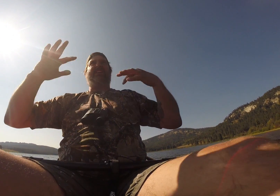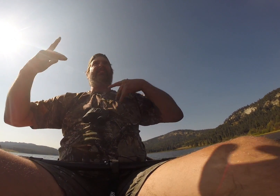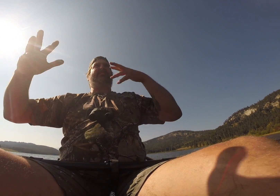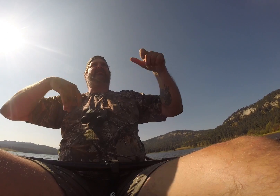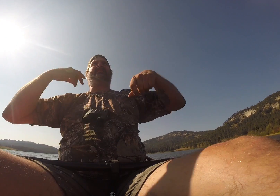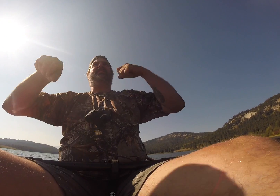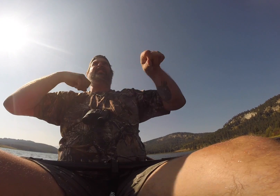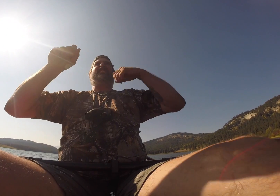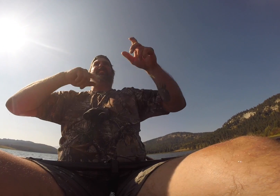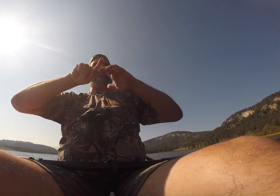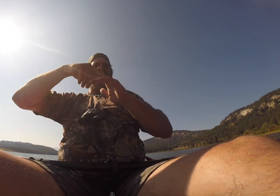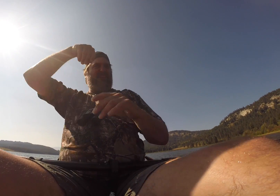So excited and paddling